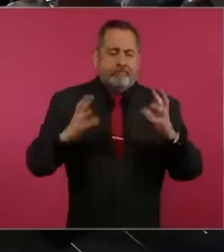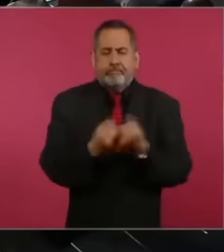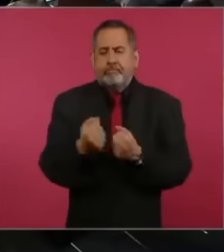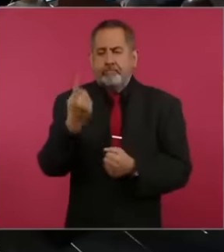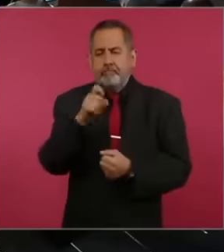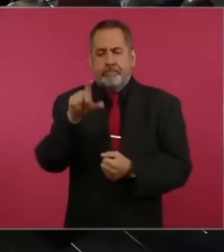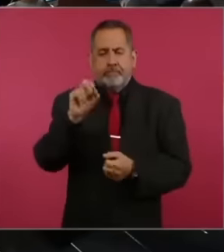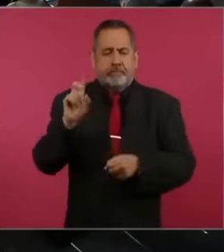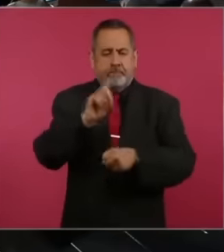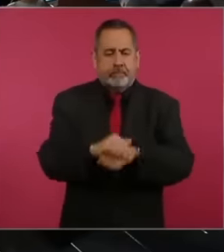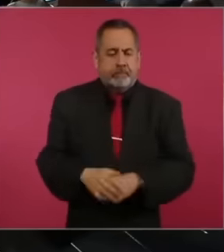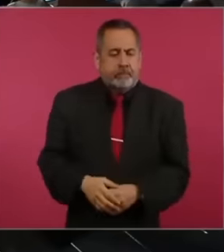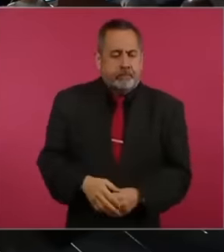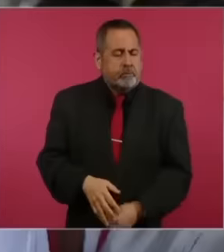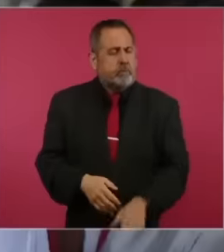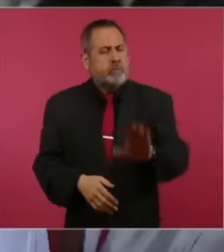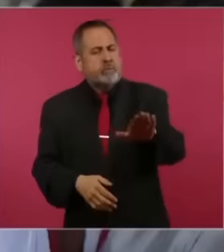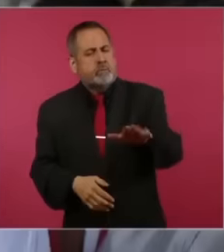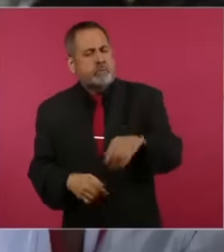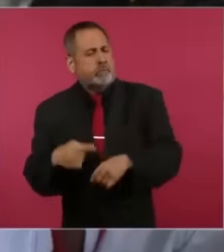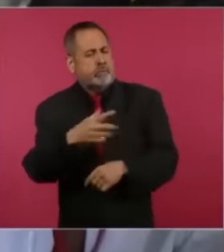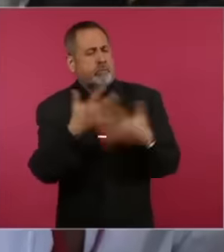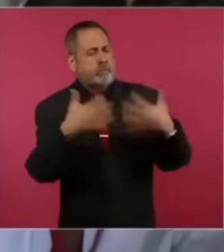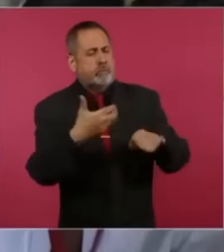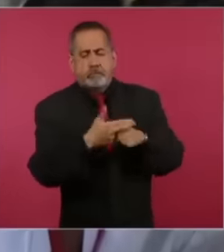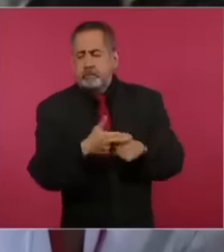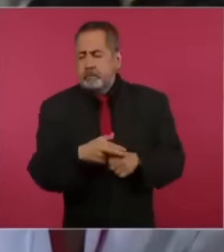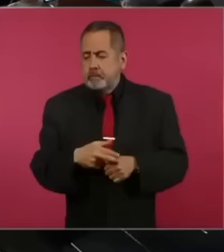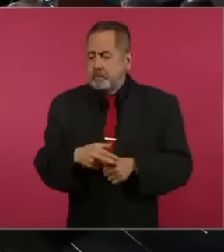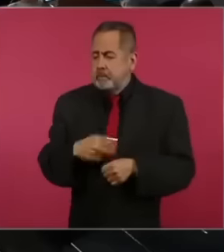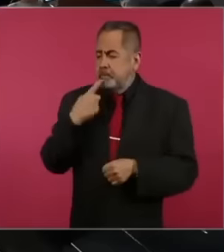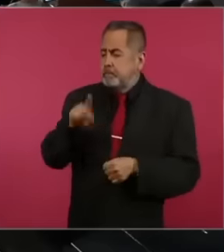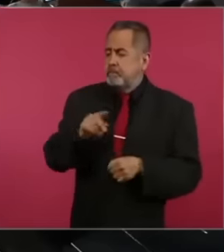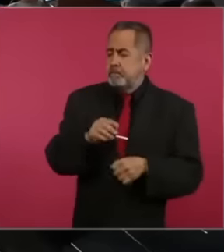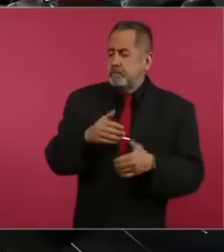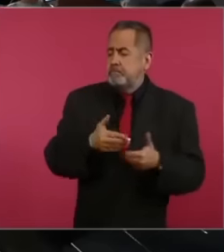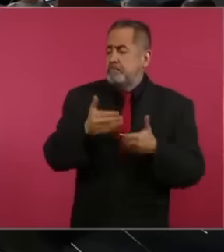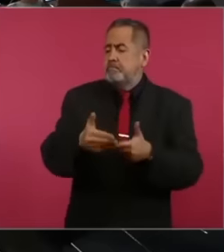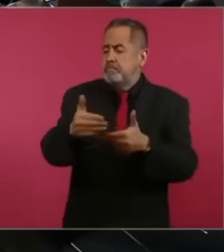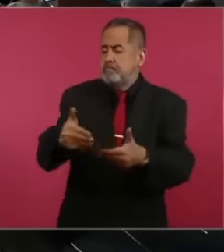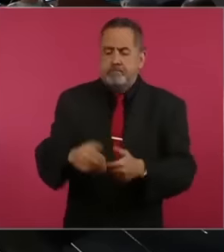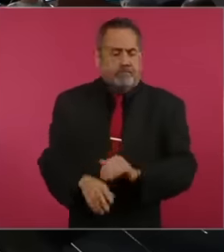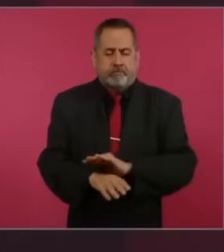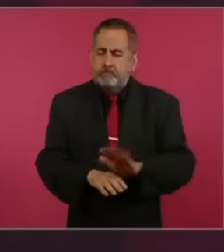possibility that they are for the company or companies. They are no longer resolutions that are already